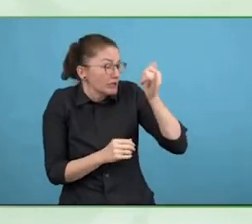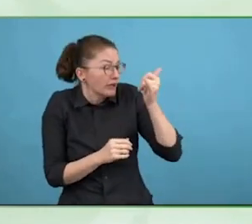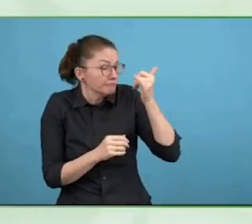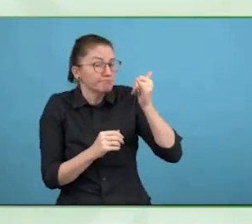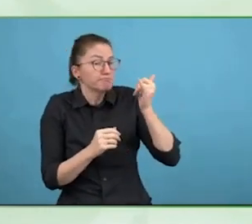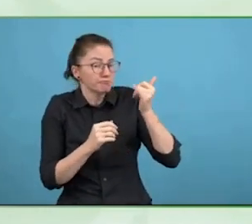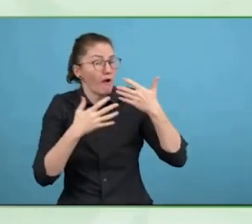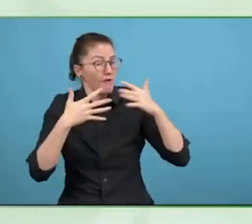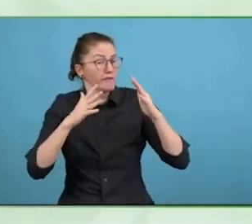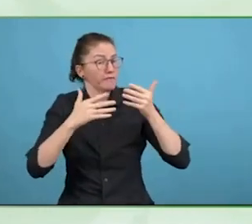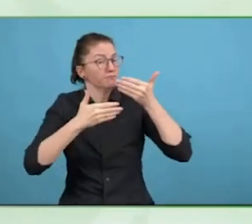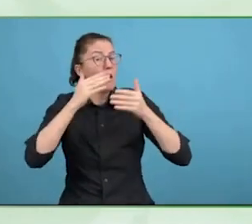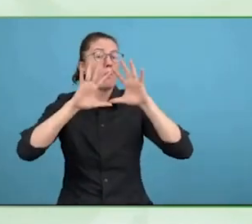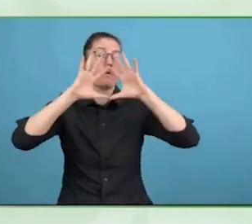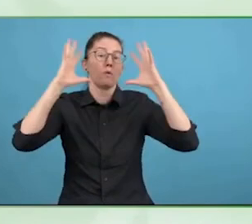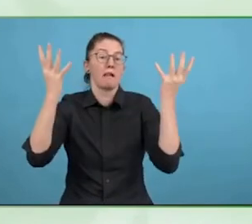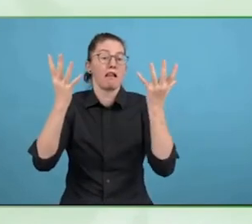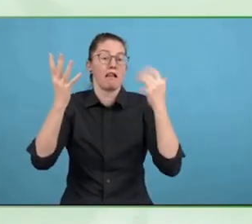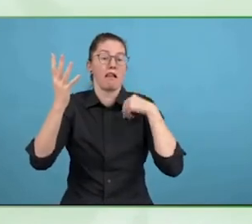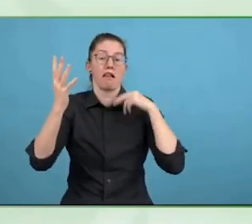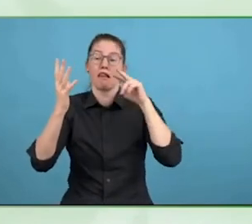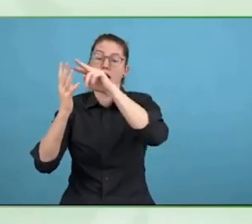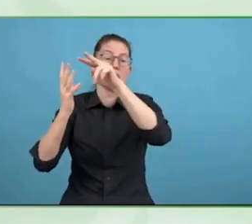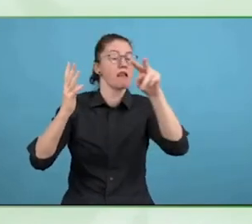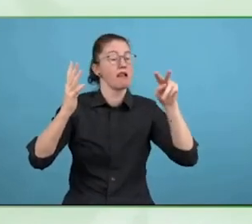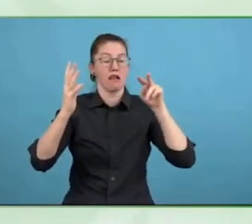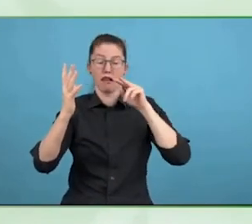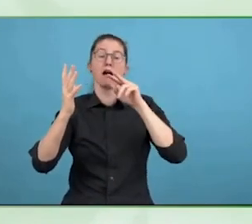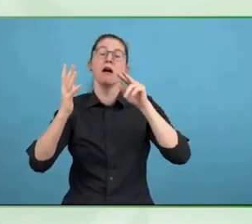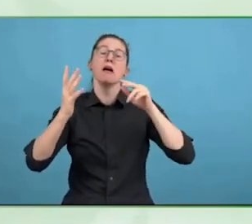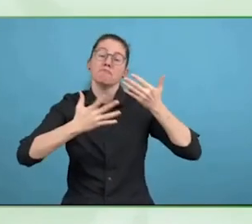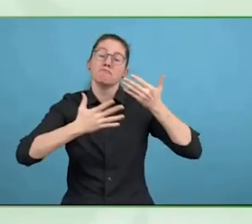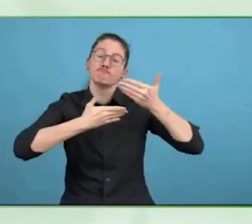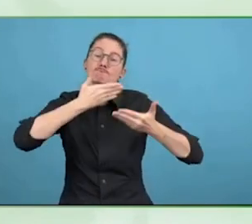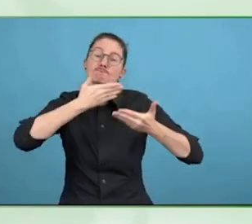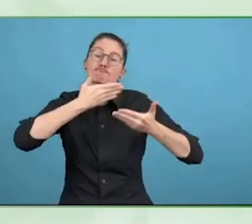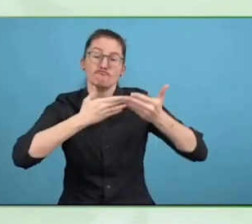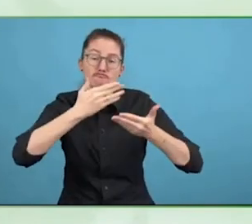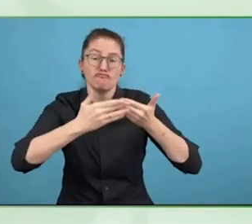should not be characterised by its size, hammy people live there, but